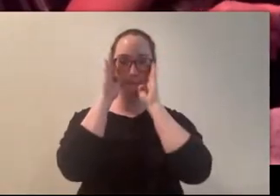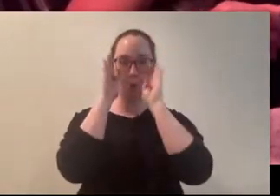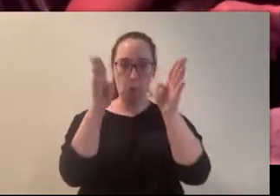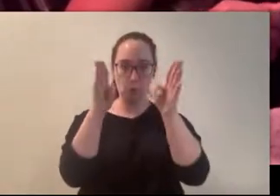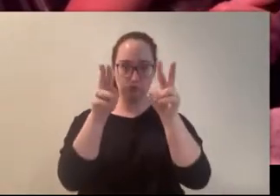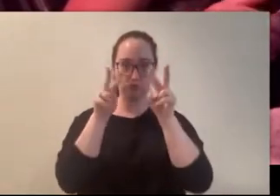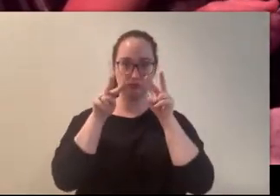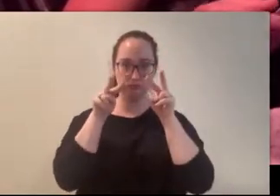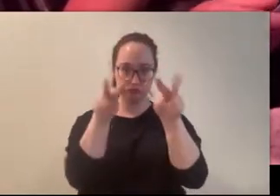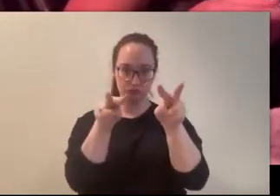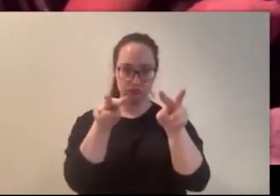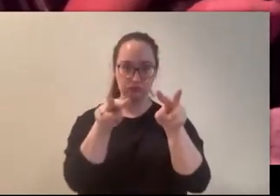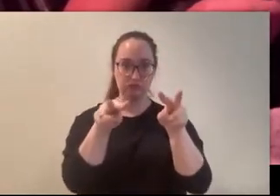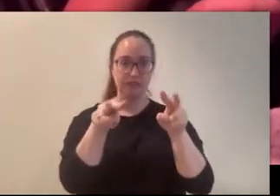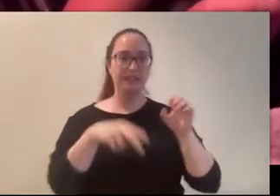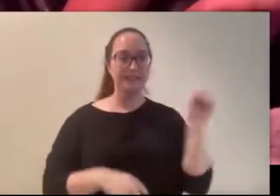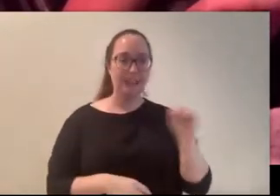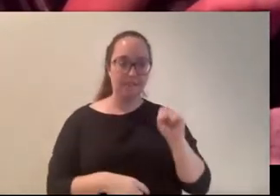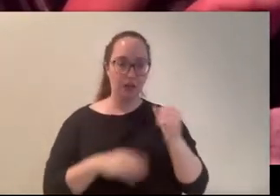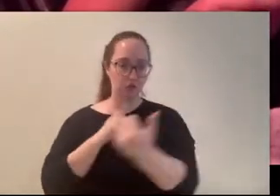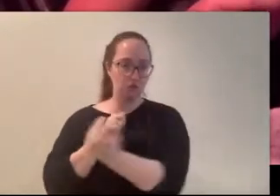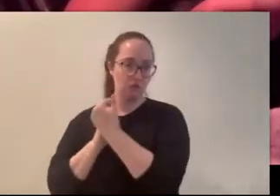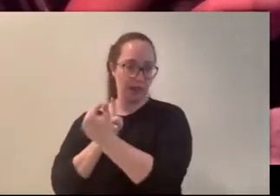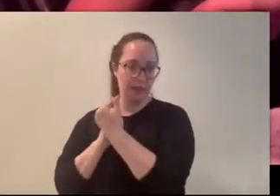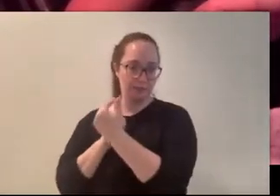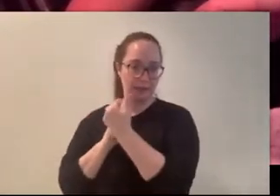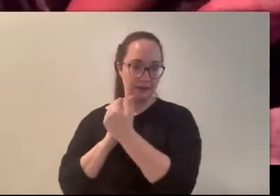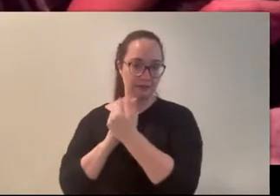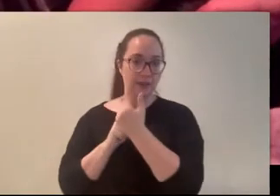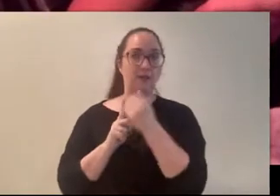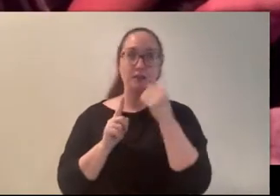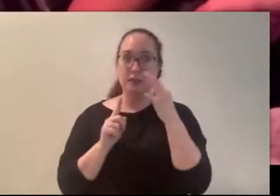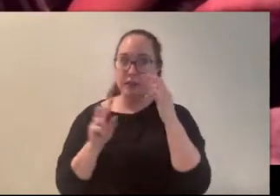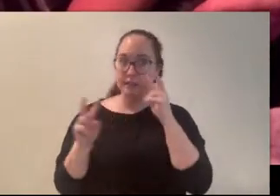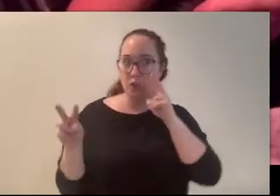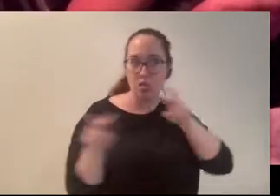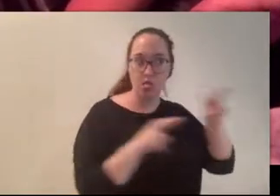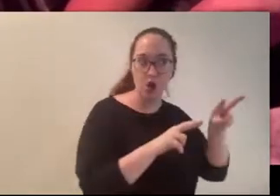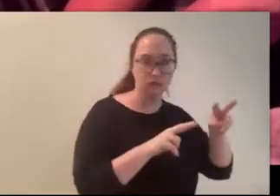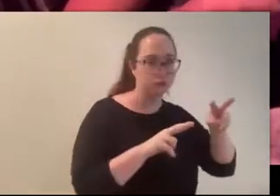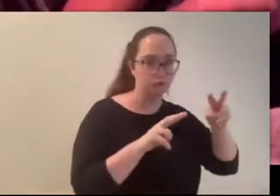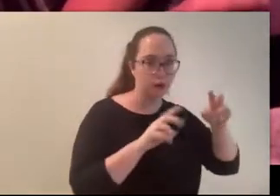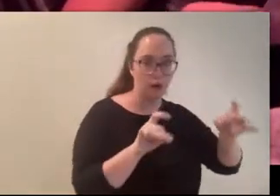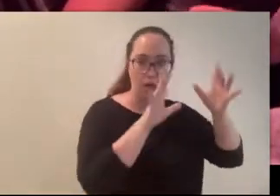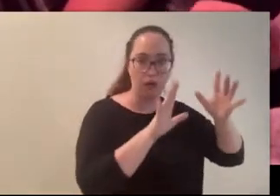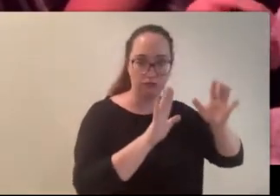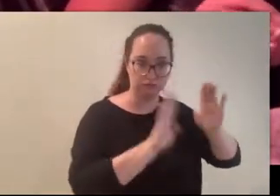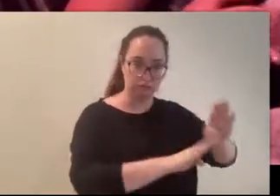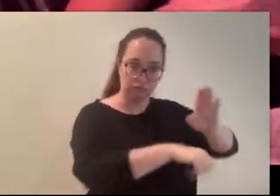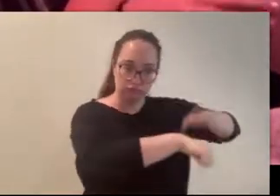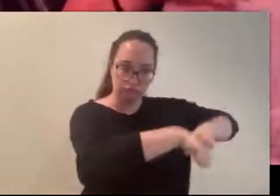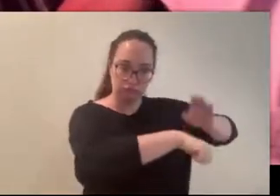me in a trembling whisper that looking anywhere else could lead to trouble. A minute or two passed,